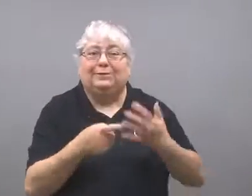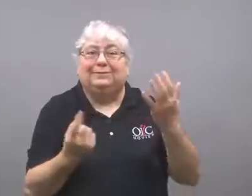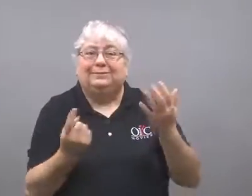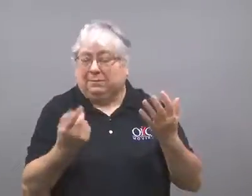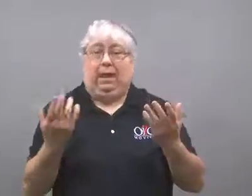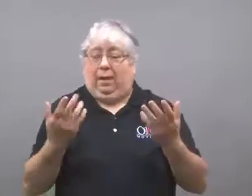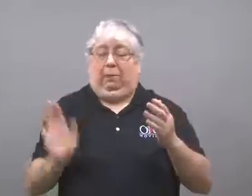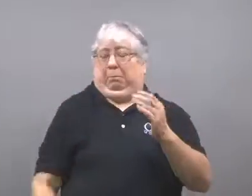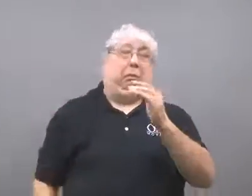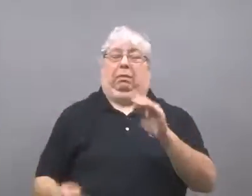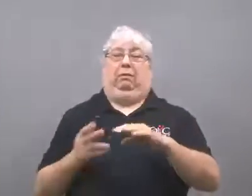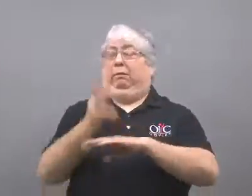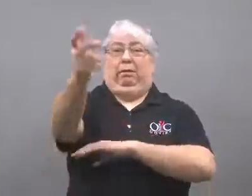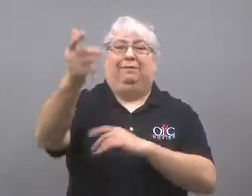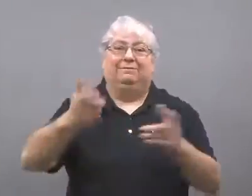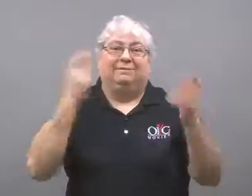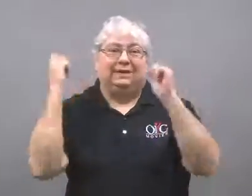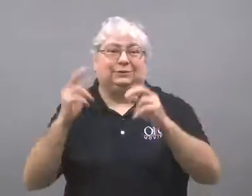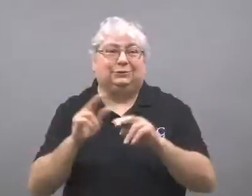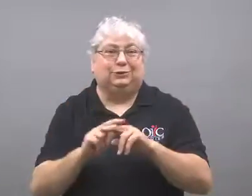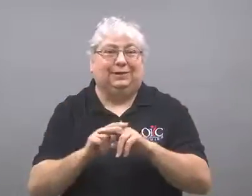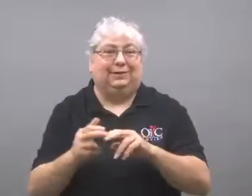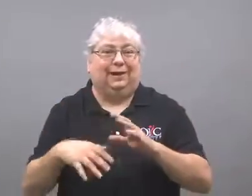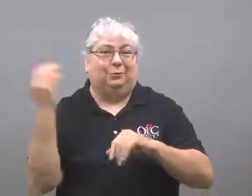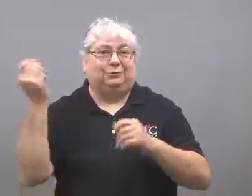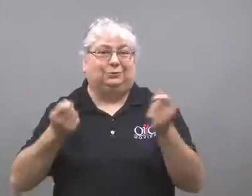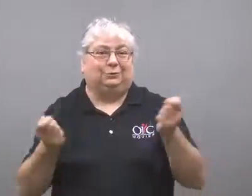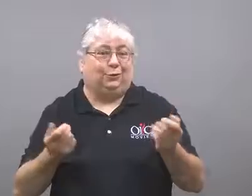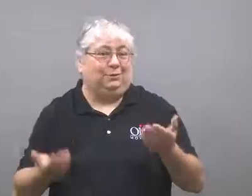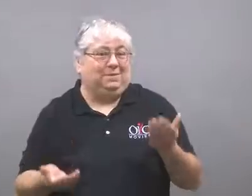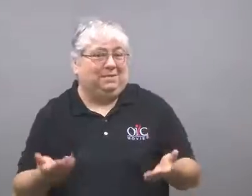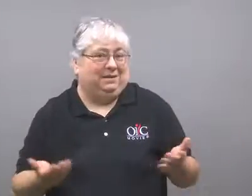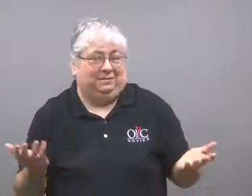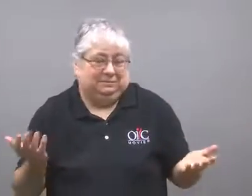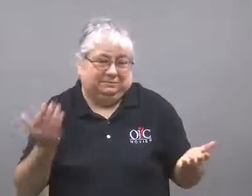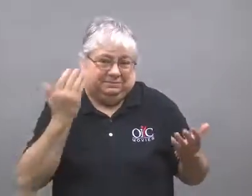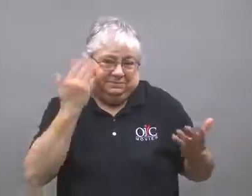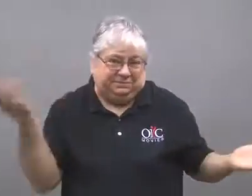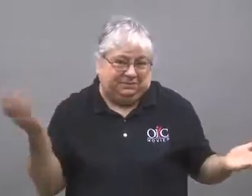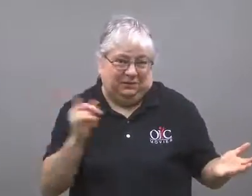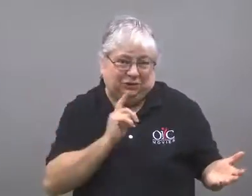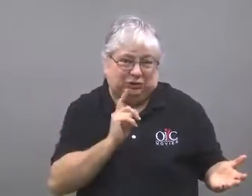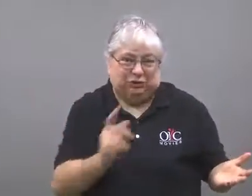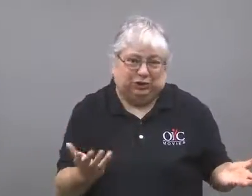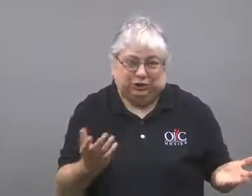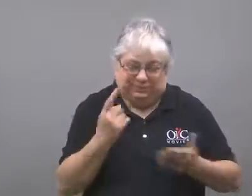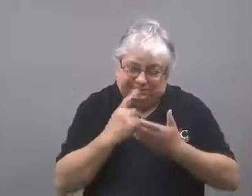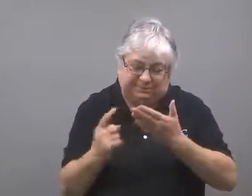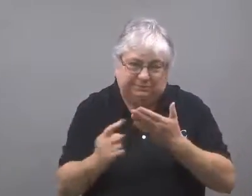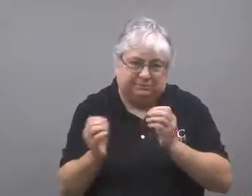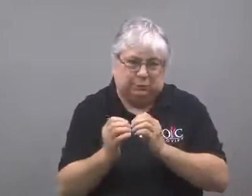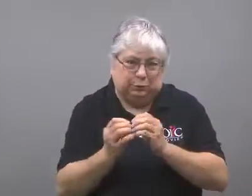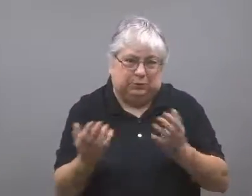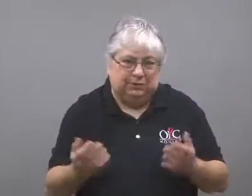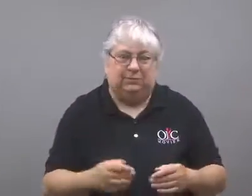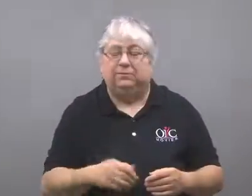which might have caused the sudden acceleration out of control. Nobody knows for sure, and the investigation continues.